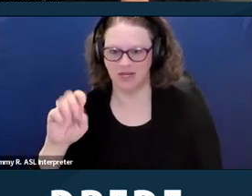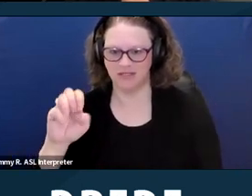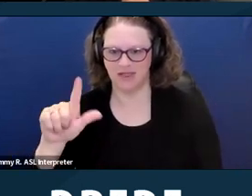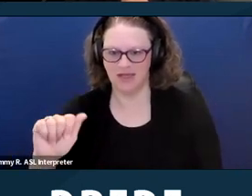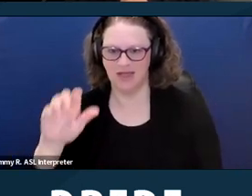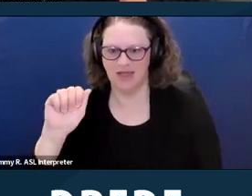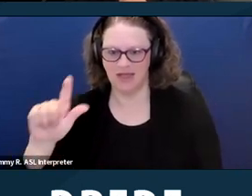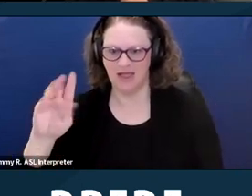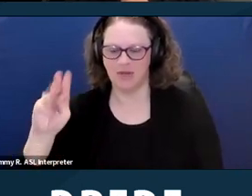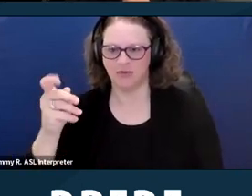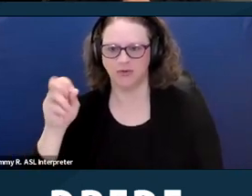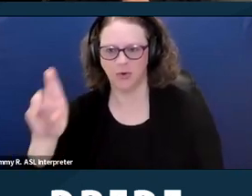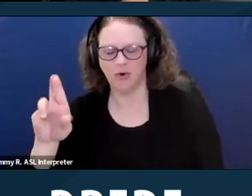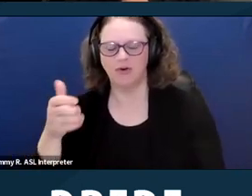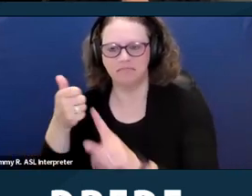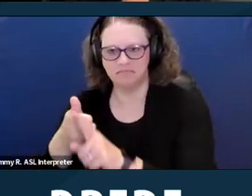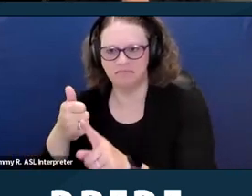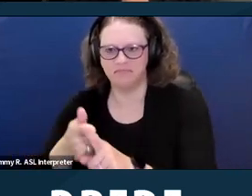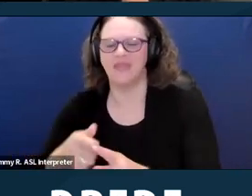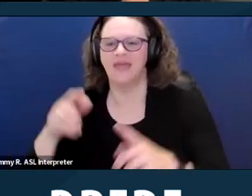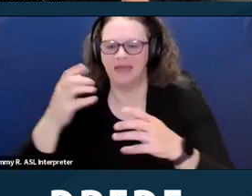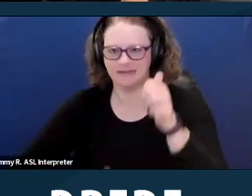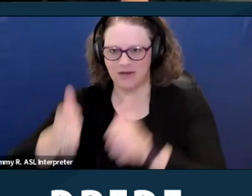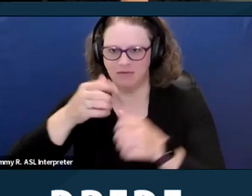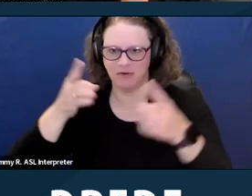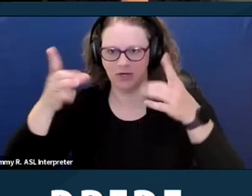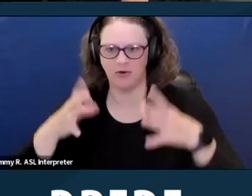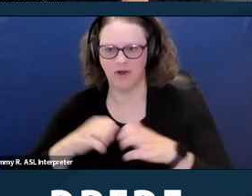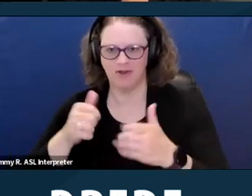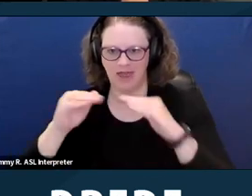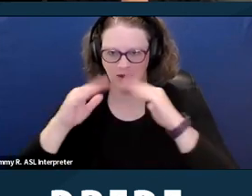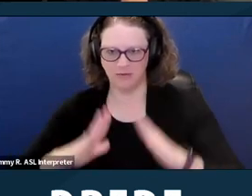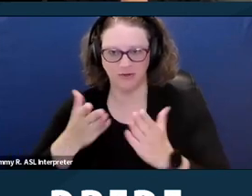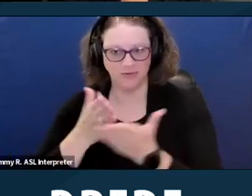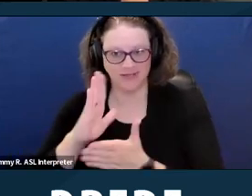as a co-presenter today, and we hope you enjoy the webinar.